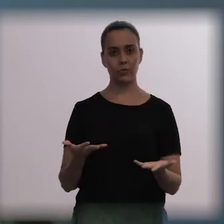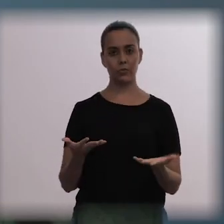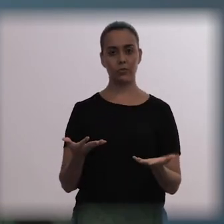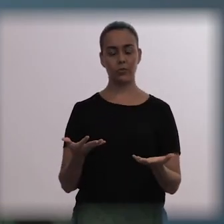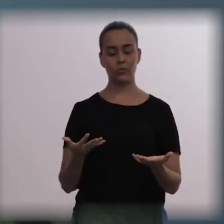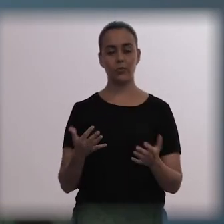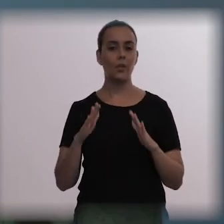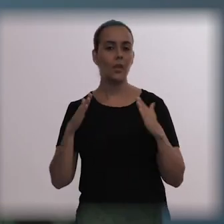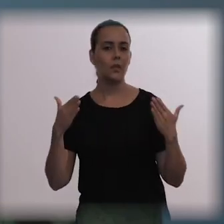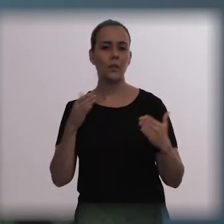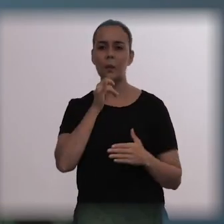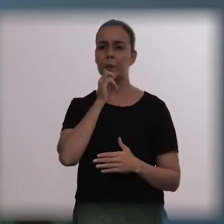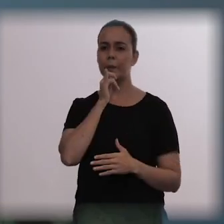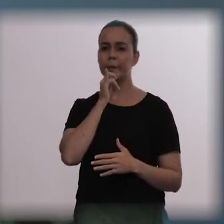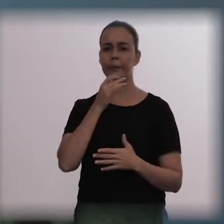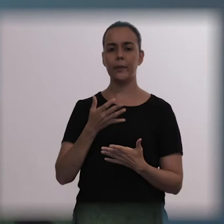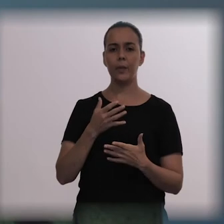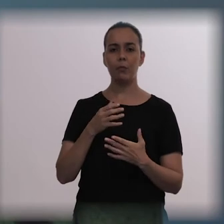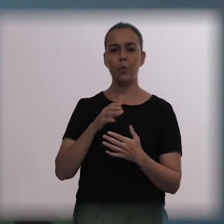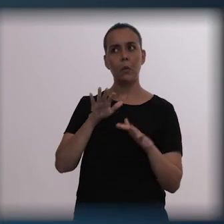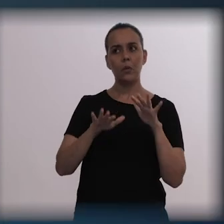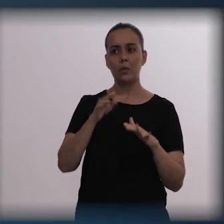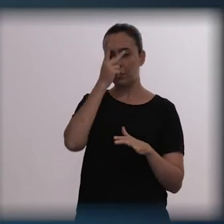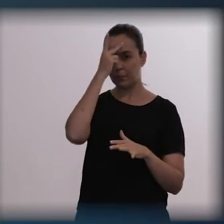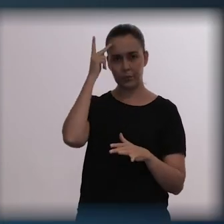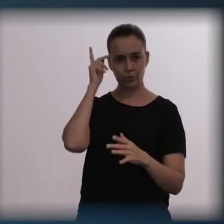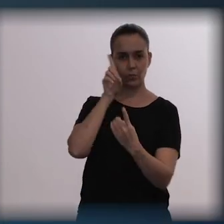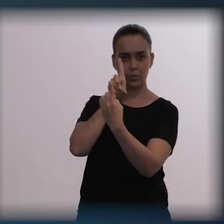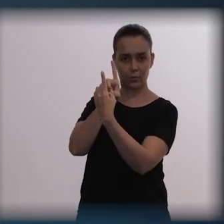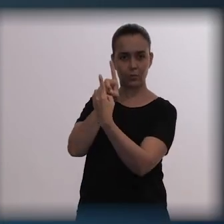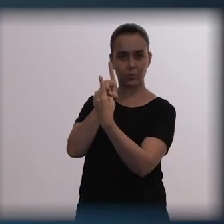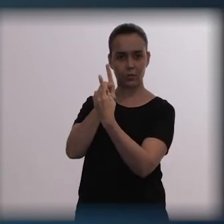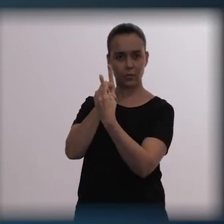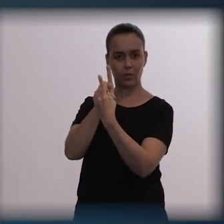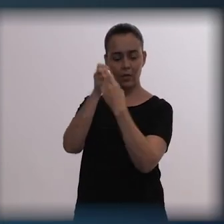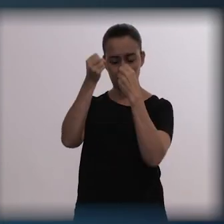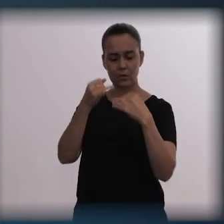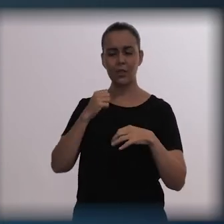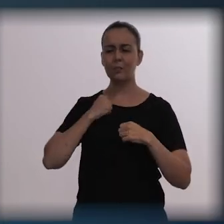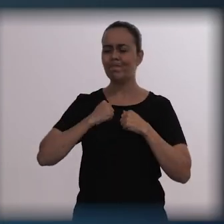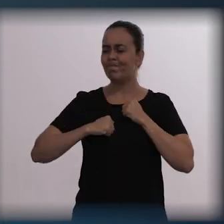patients arrive with a mental distress, sometimes with